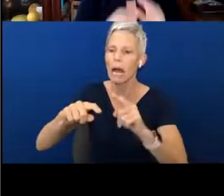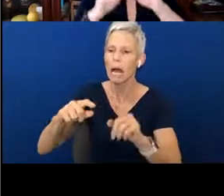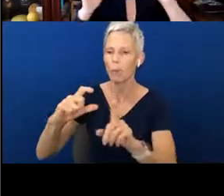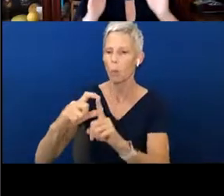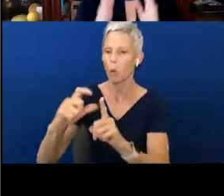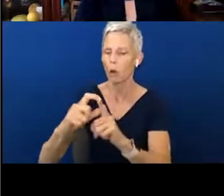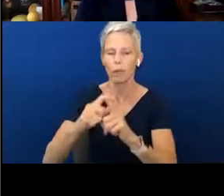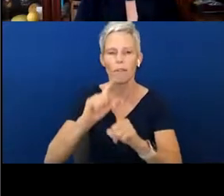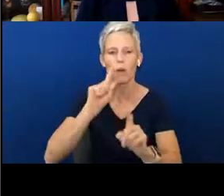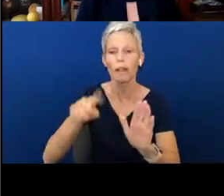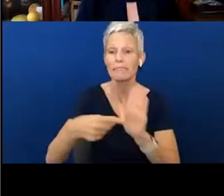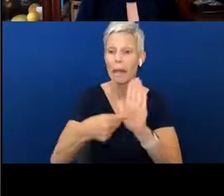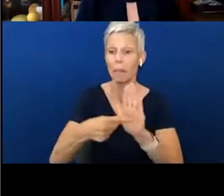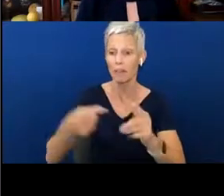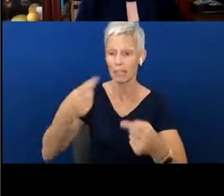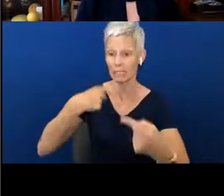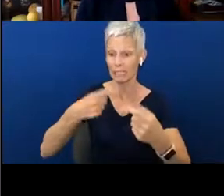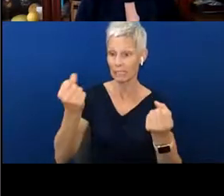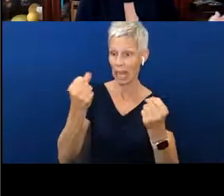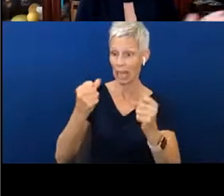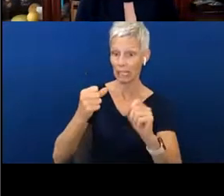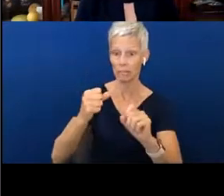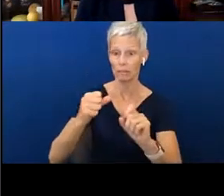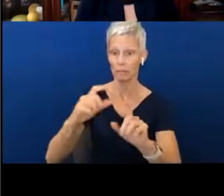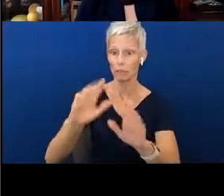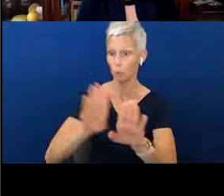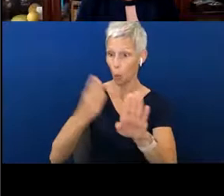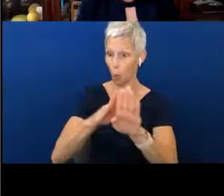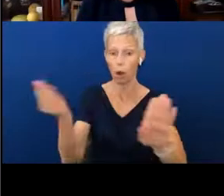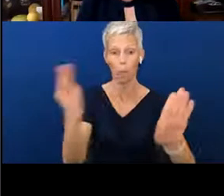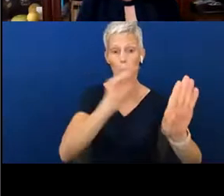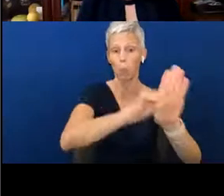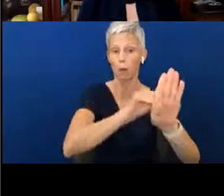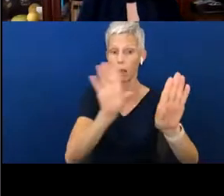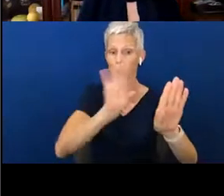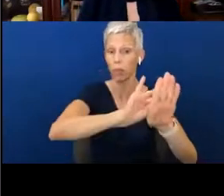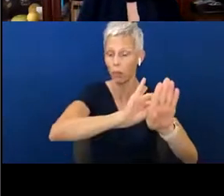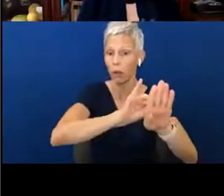put a sign of the word door on there. Talk about it every time you crawl or move past that door.